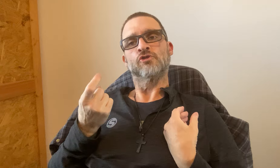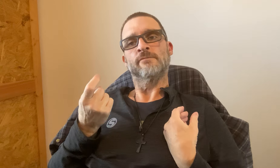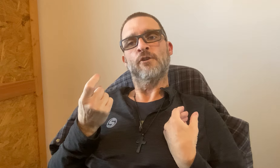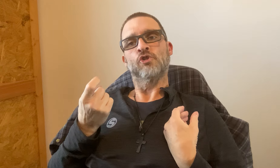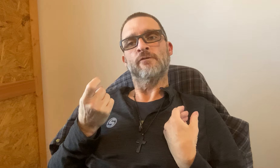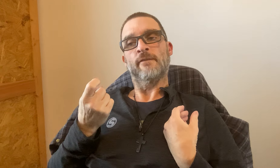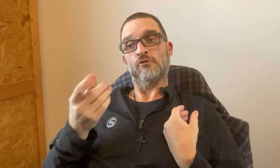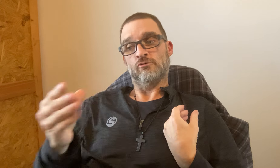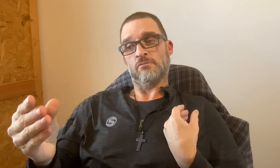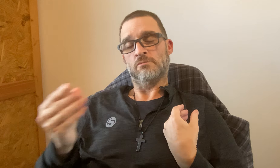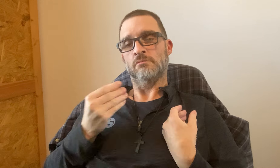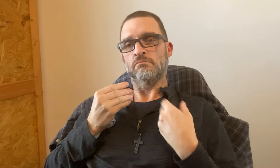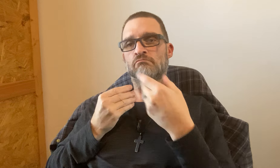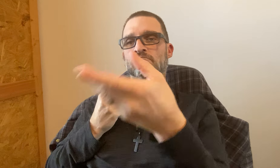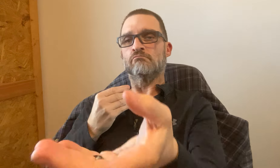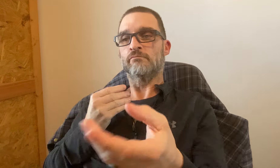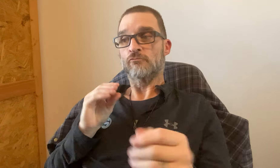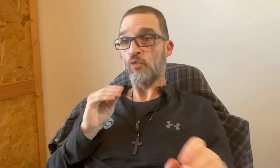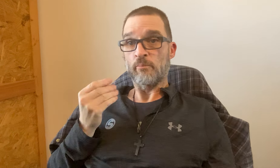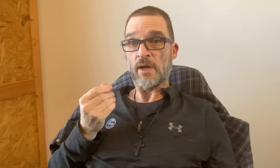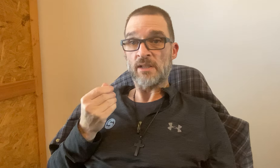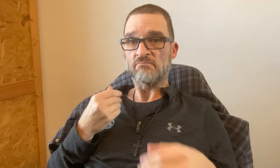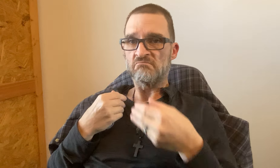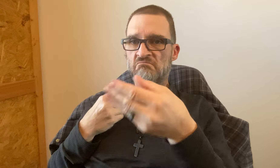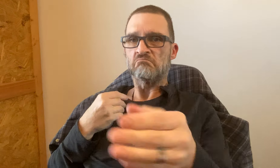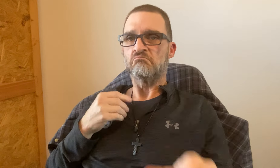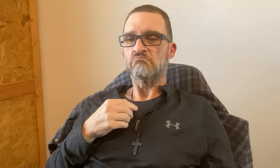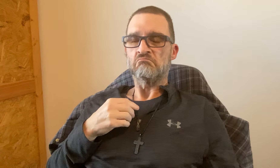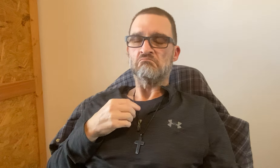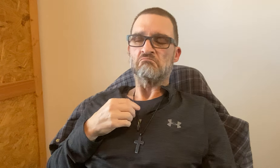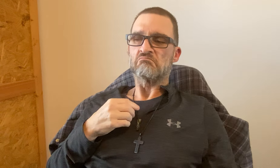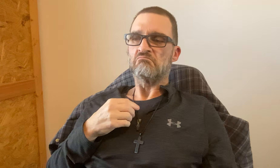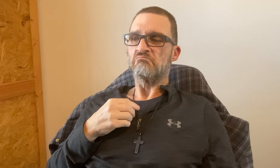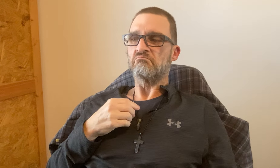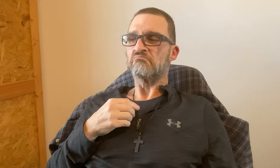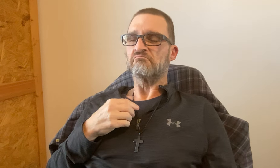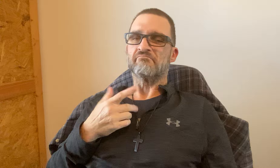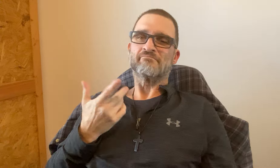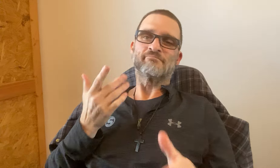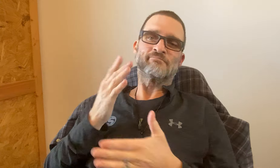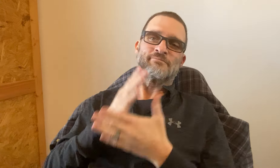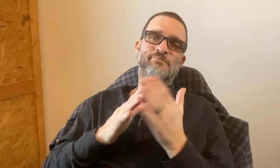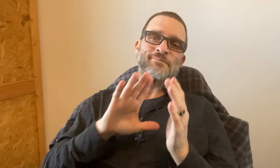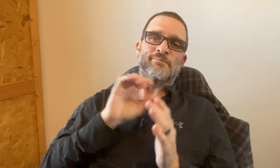If money has to be received first, then give the shirts. If no money, then they will not want to give the shirts.